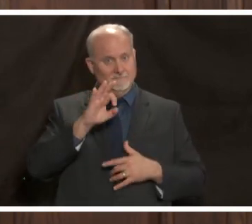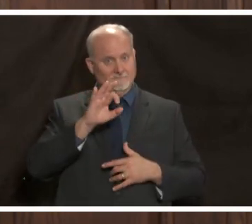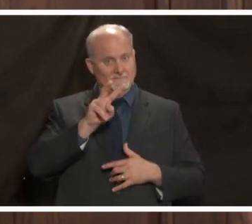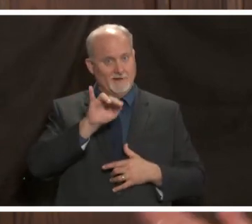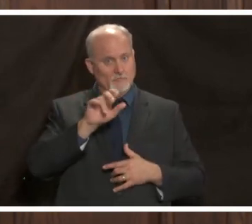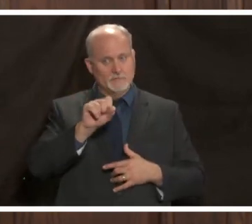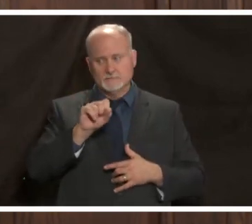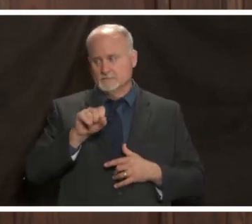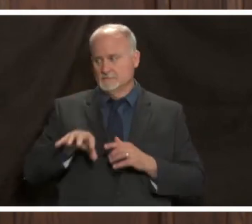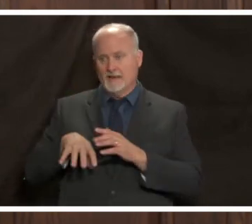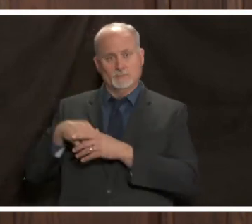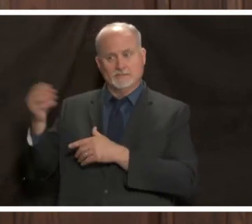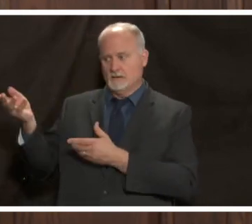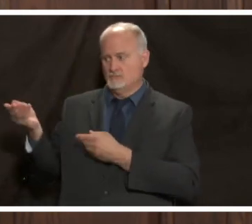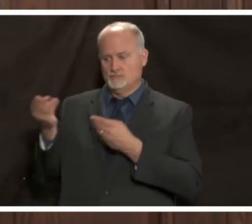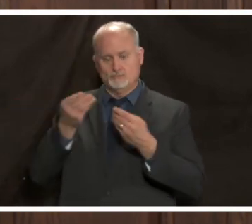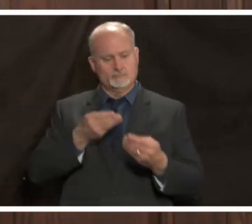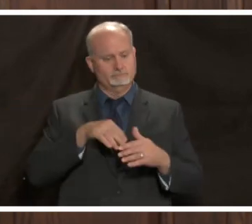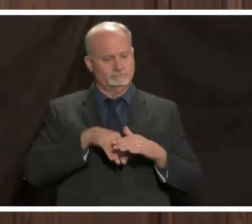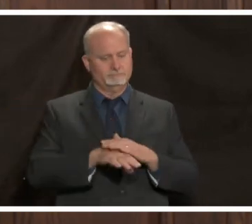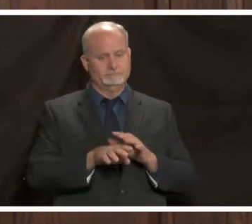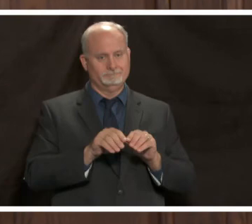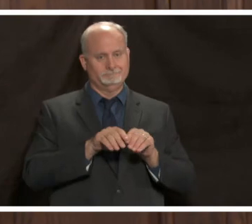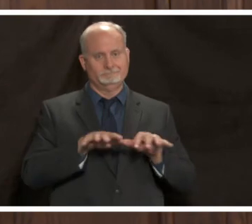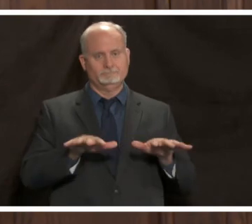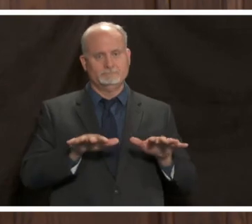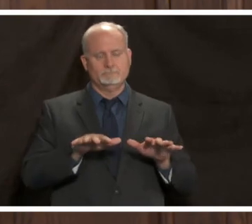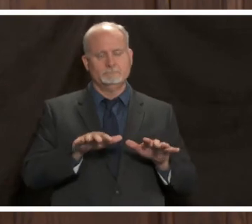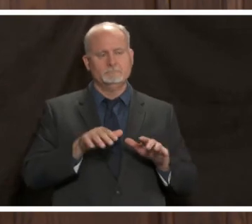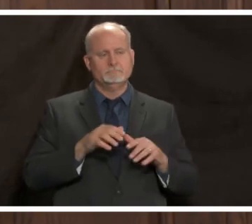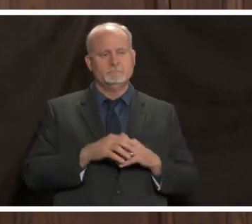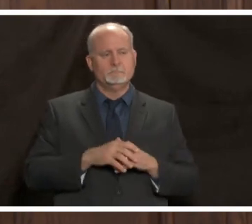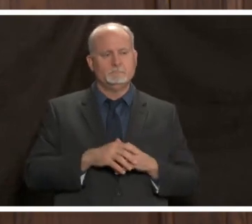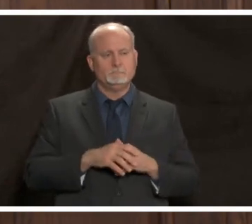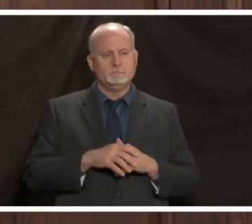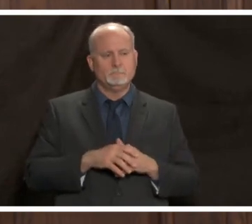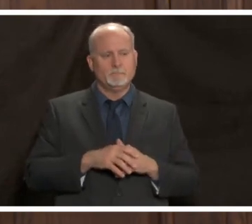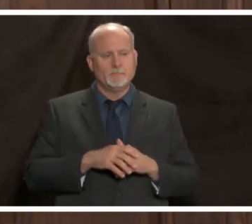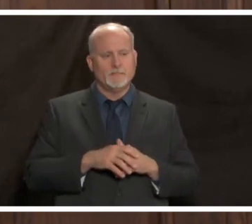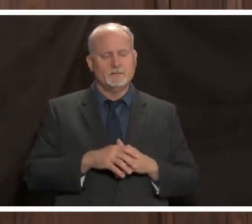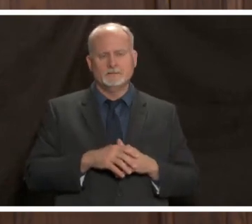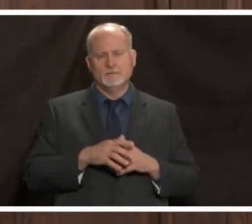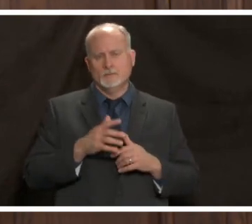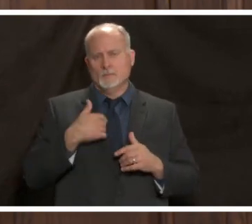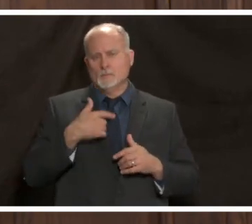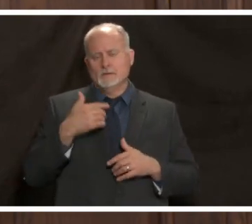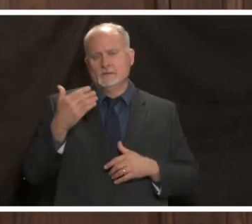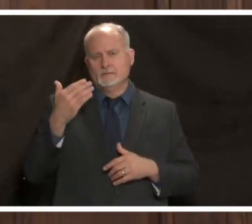from outside of the school and you know a lot of that as i mentioned is from what we know uh in has